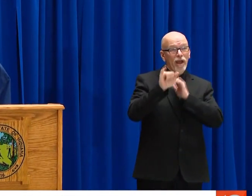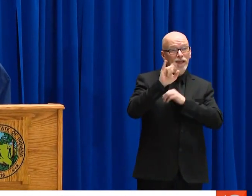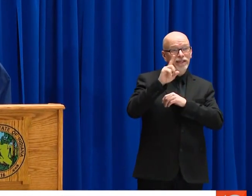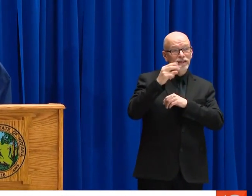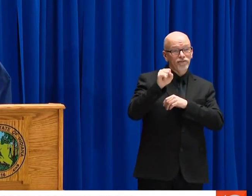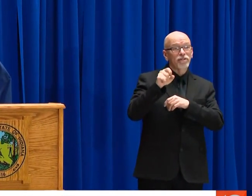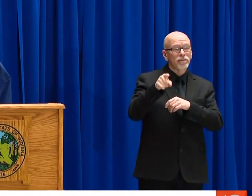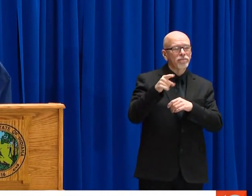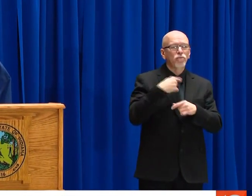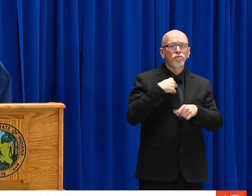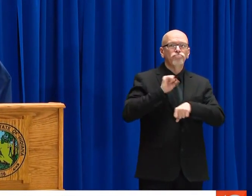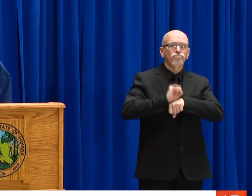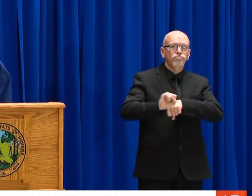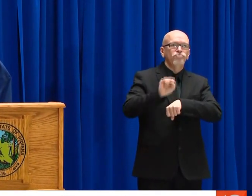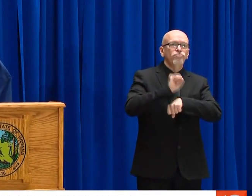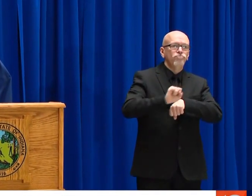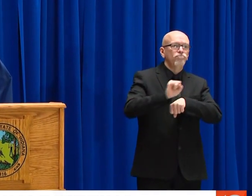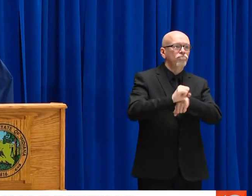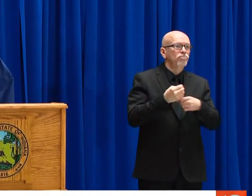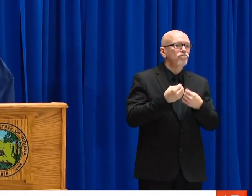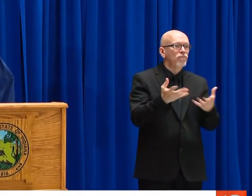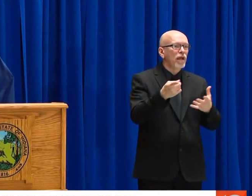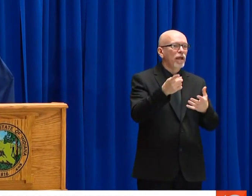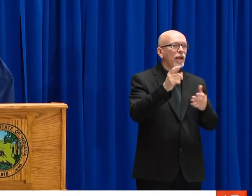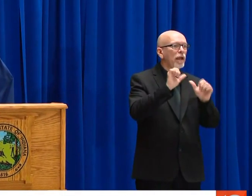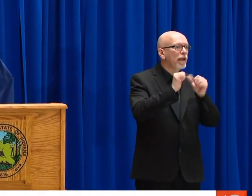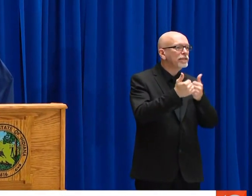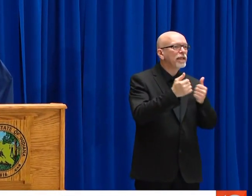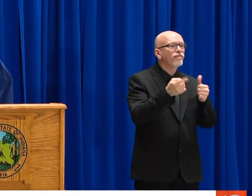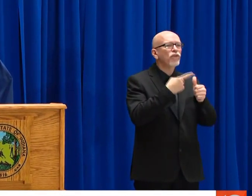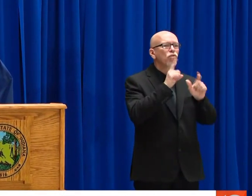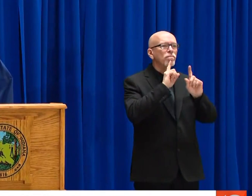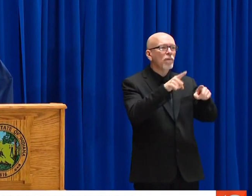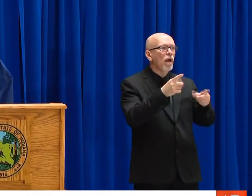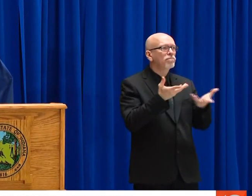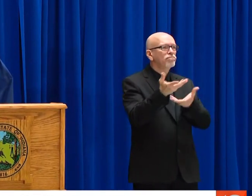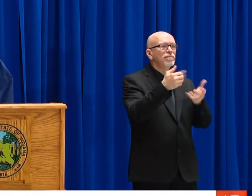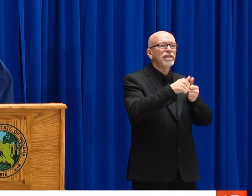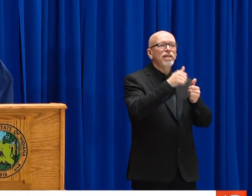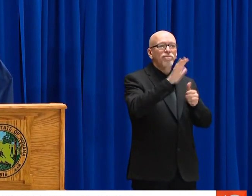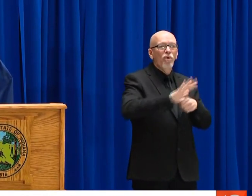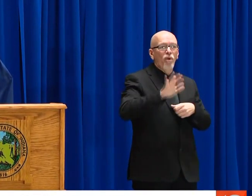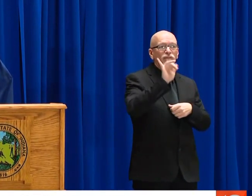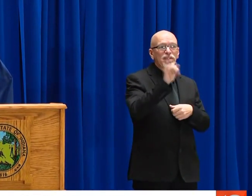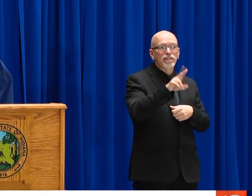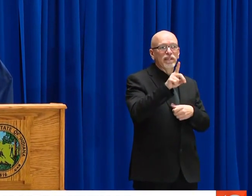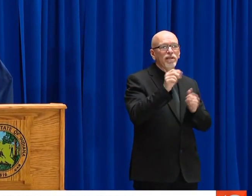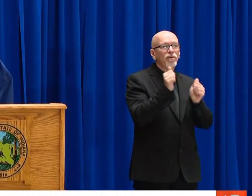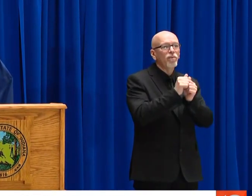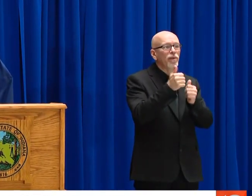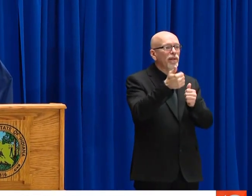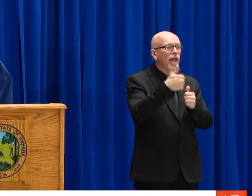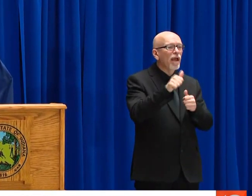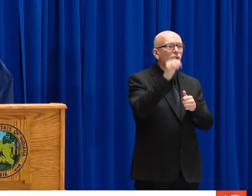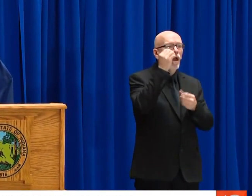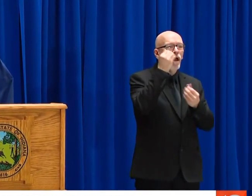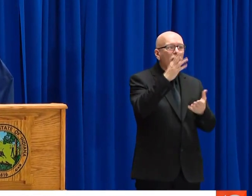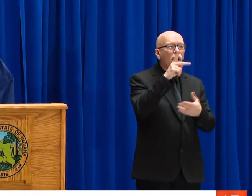I'M MICHAEL KAUFMAN, WITH THE INDIANA DEPARTMENT OF HOMELAND SECURITY. THE EMS DIVISION OF IDHS HAS